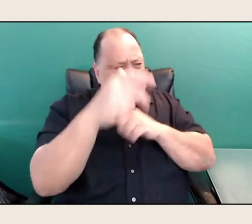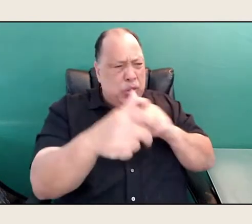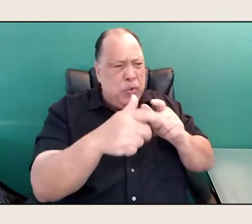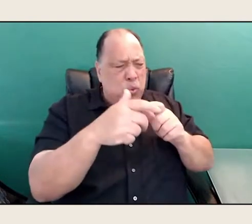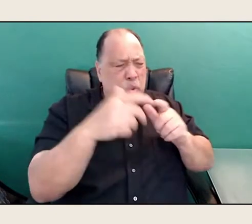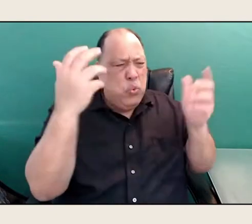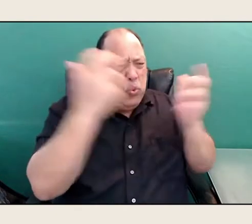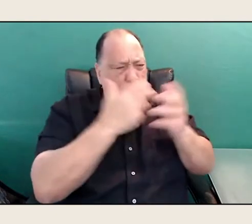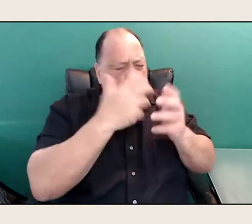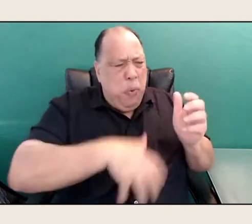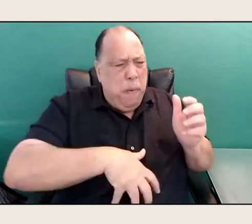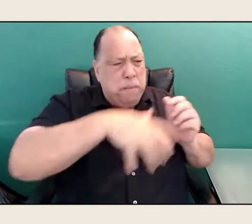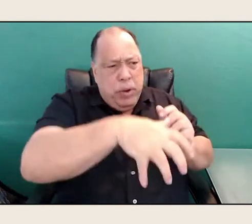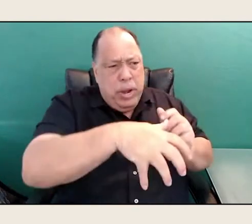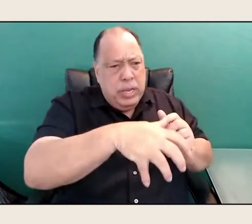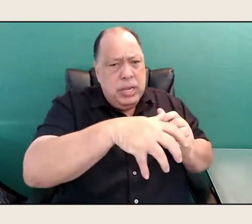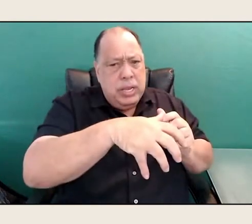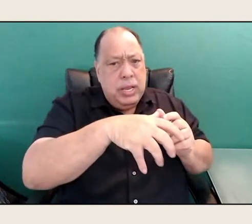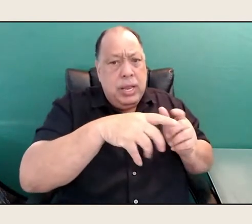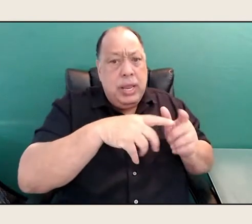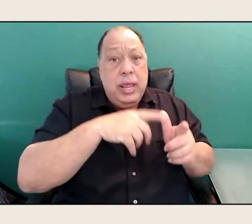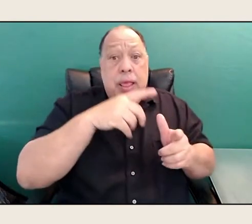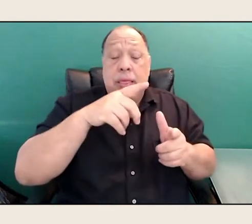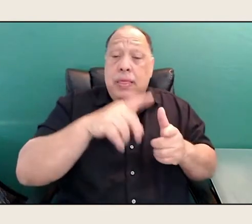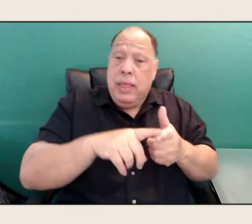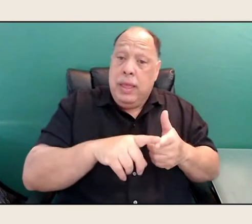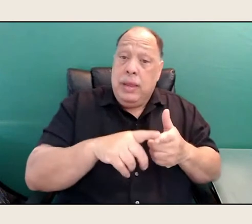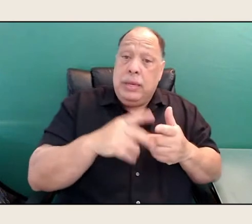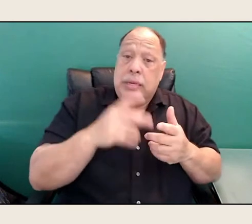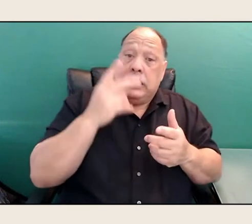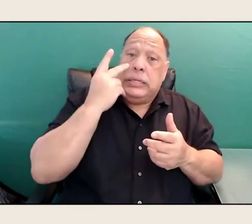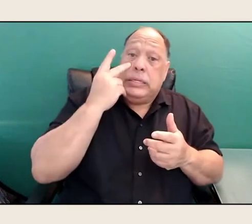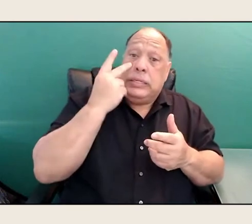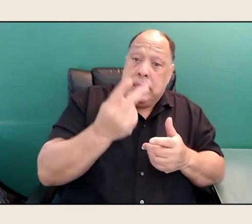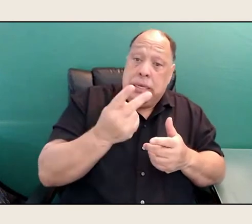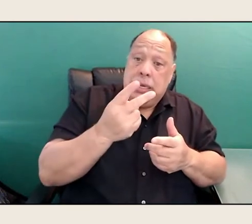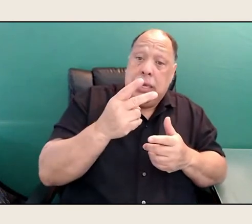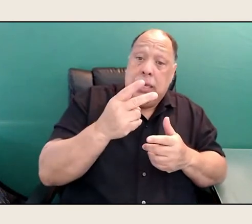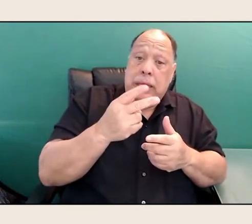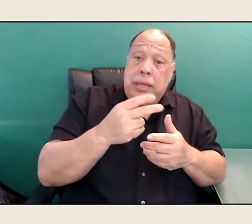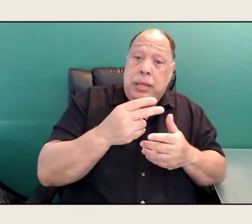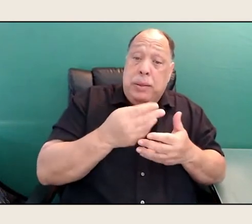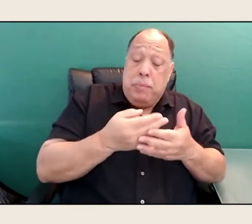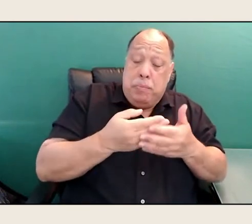And then, to see the foal on its legs, on its wobbly legs the next day,